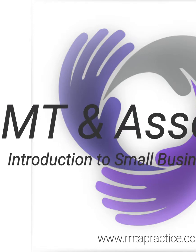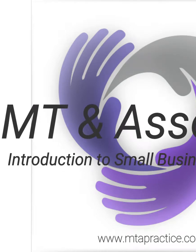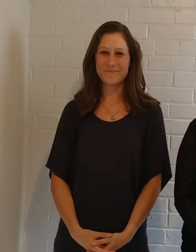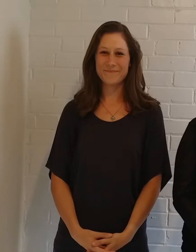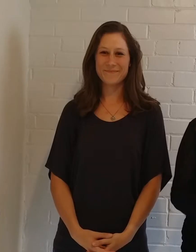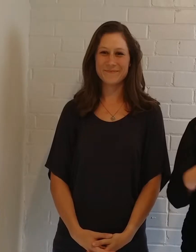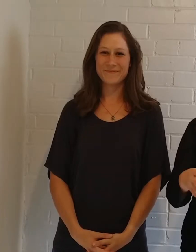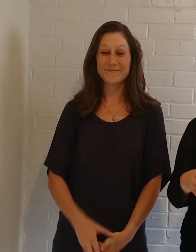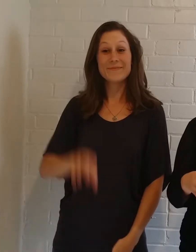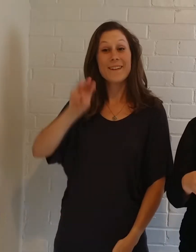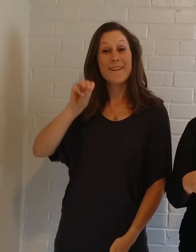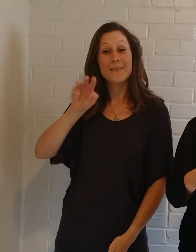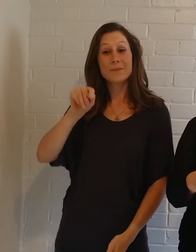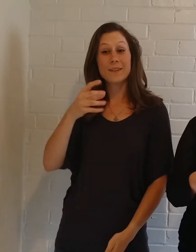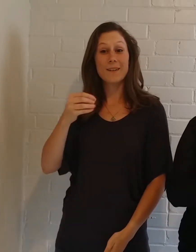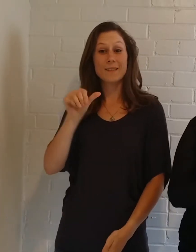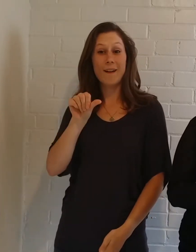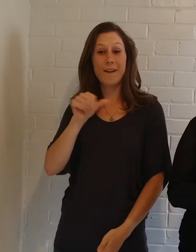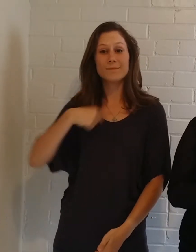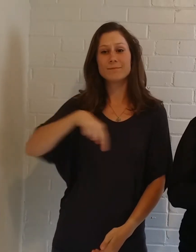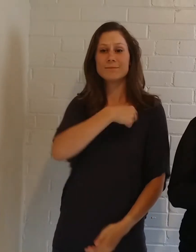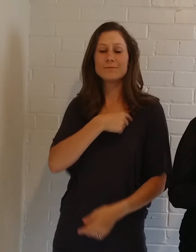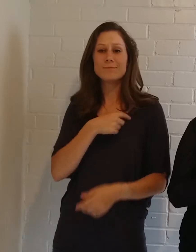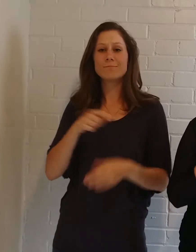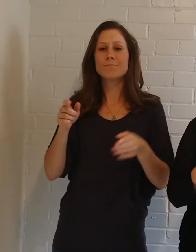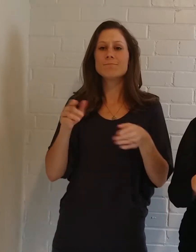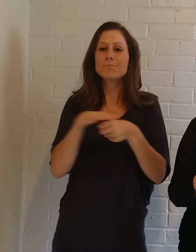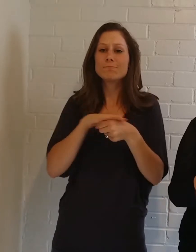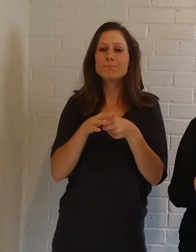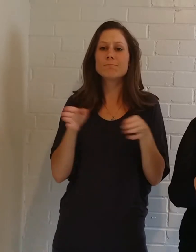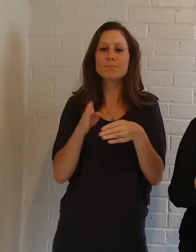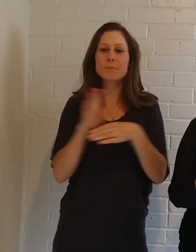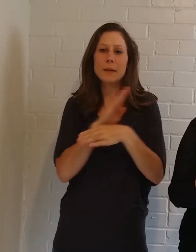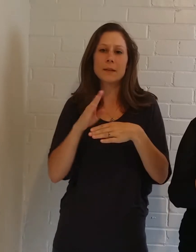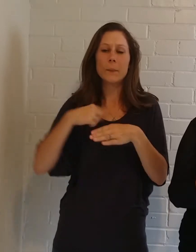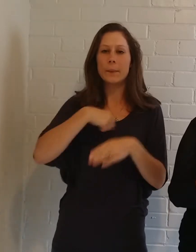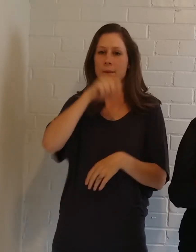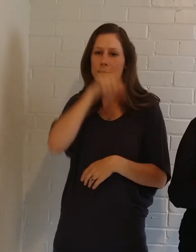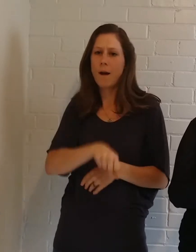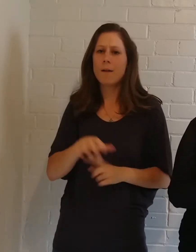MT&A is a local small business. We love the uniqueness small businesses bring to